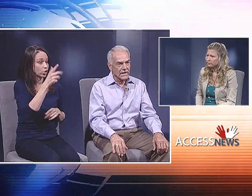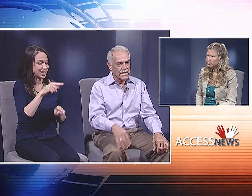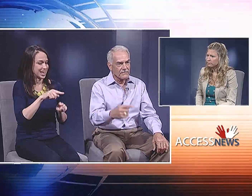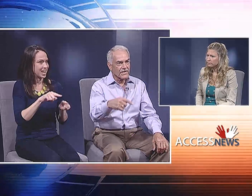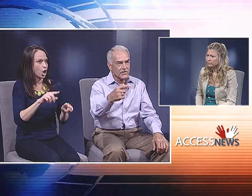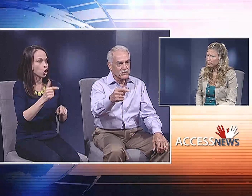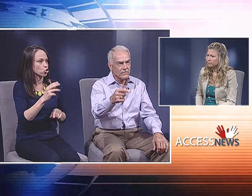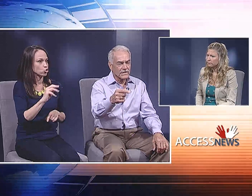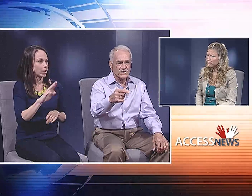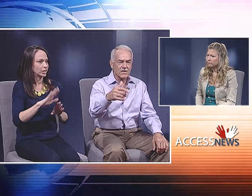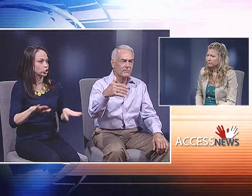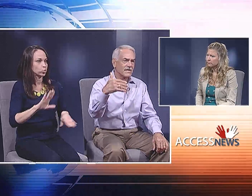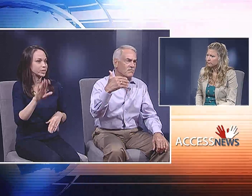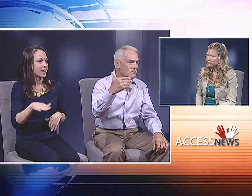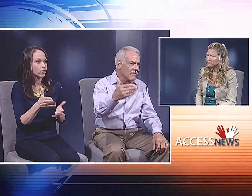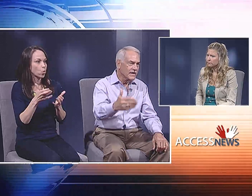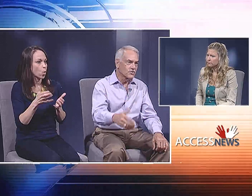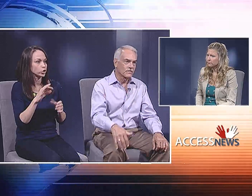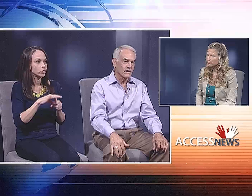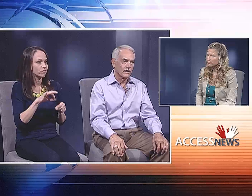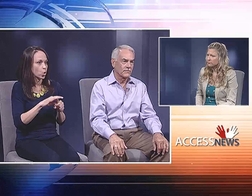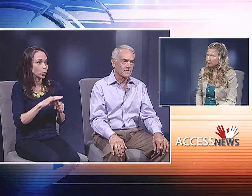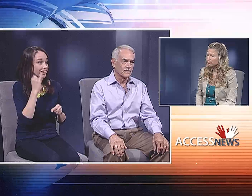And if they do, it's going to be a major accomplishment.